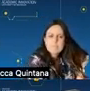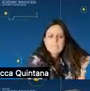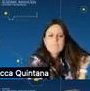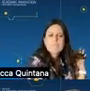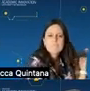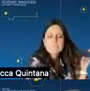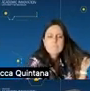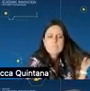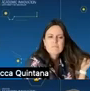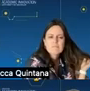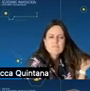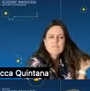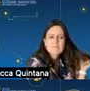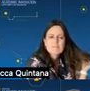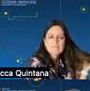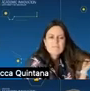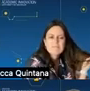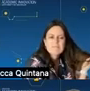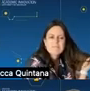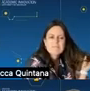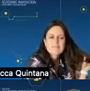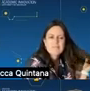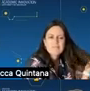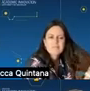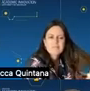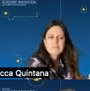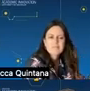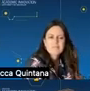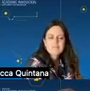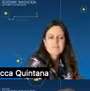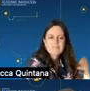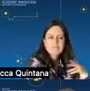lectures that i teach on 3d design i actually have students join here they are represented by these